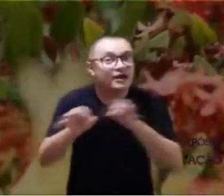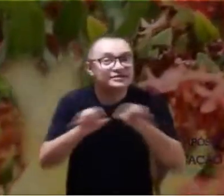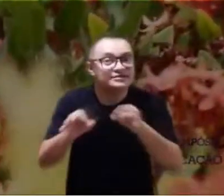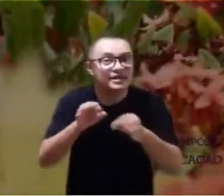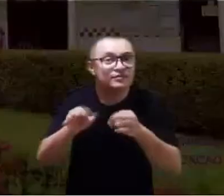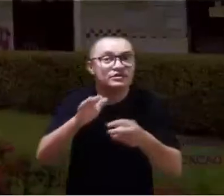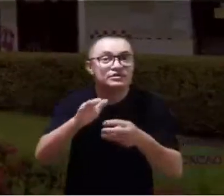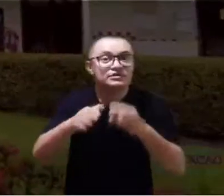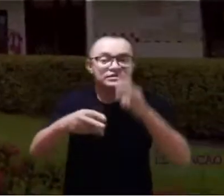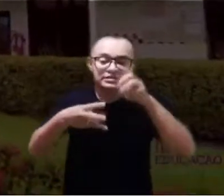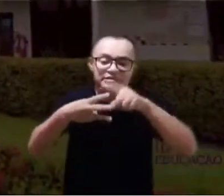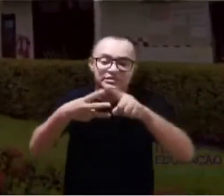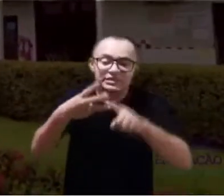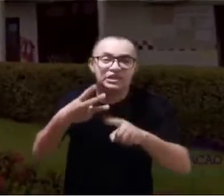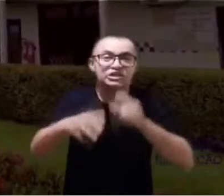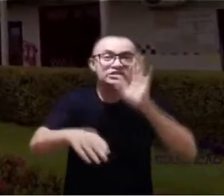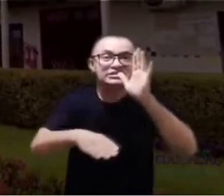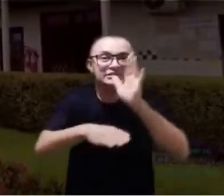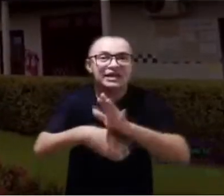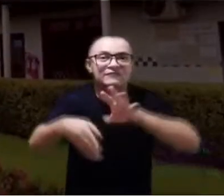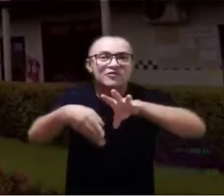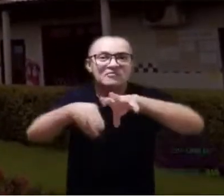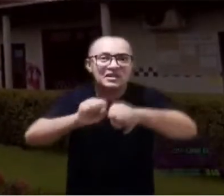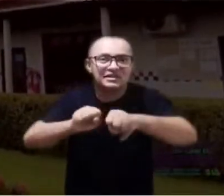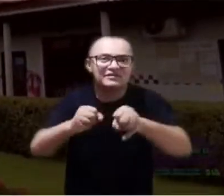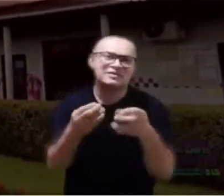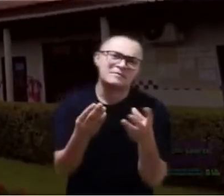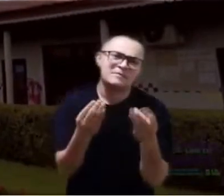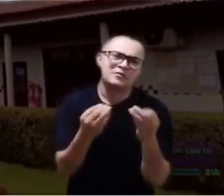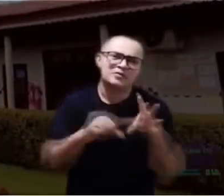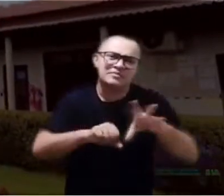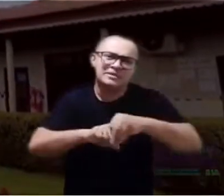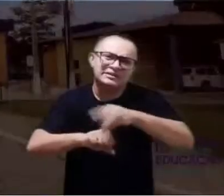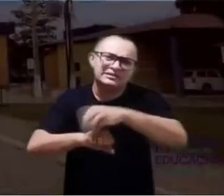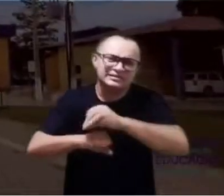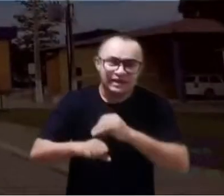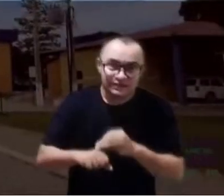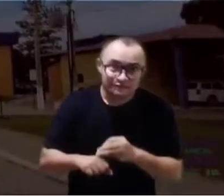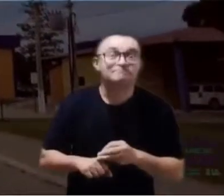three formative afternoons, filled with learning.